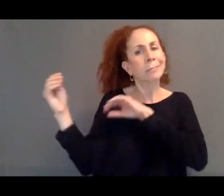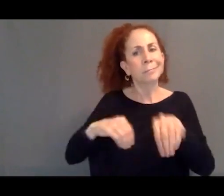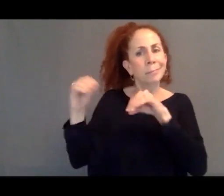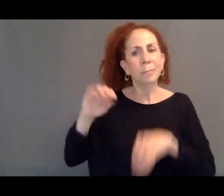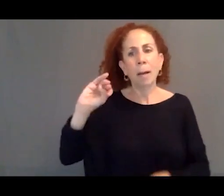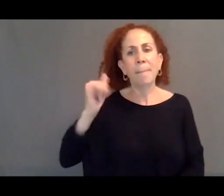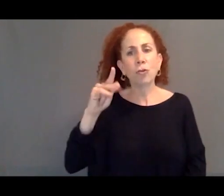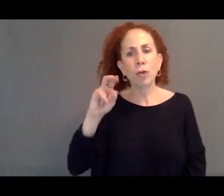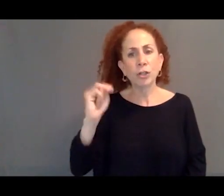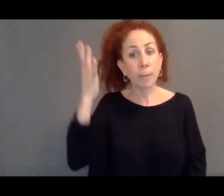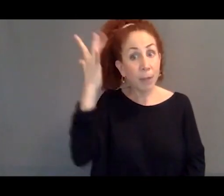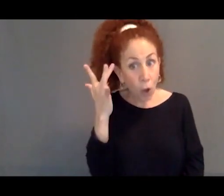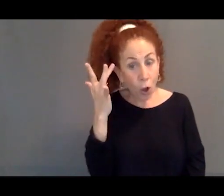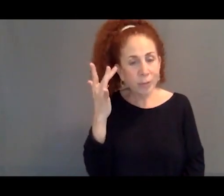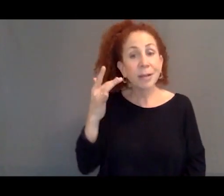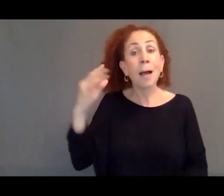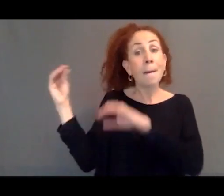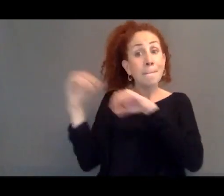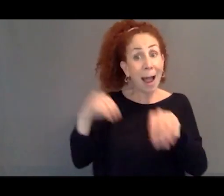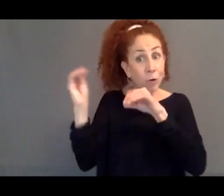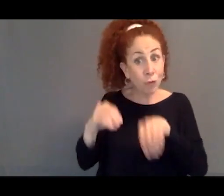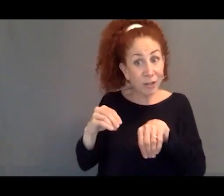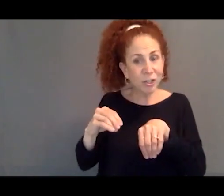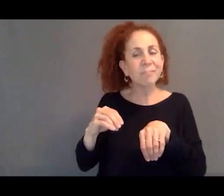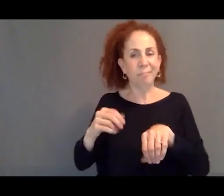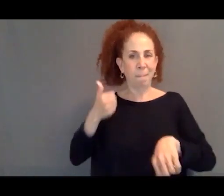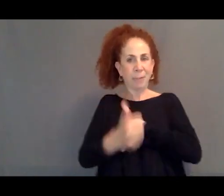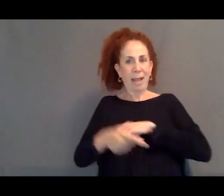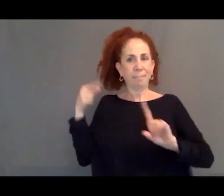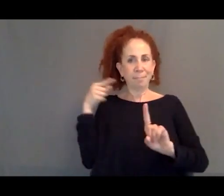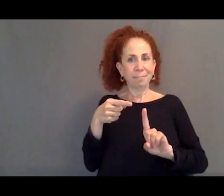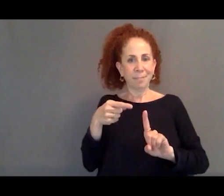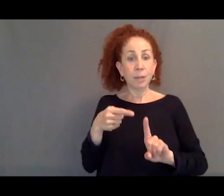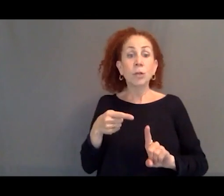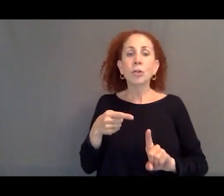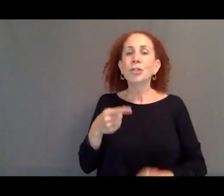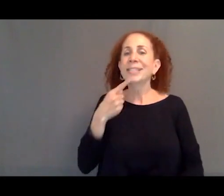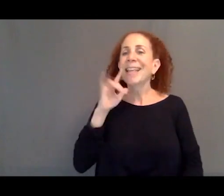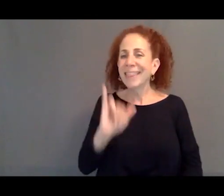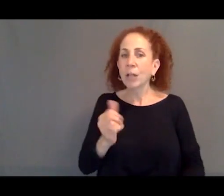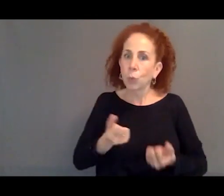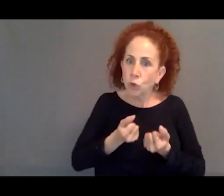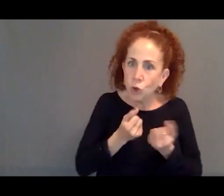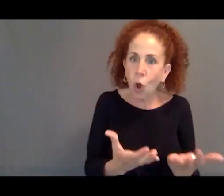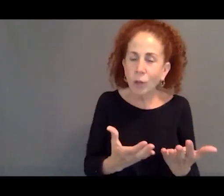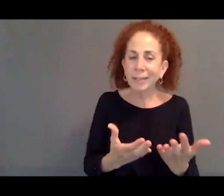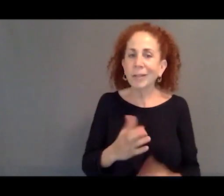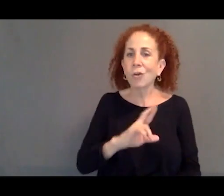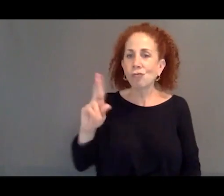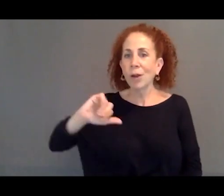because migration is the flame. And she's talking that migration is the flame that's lighting this right-wing xenophobic reaction.